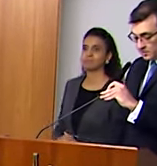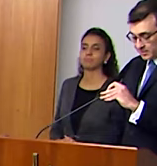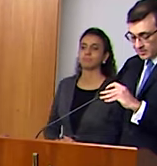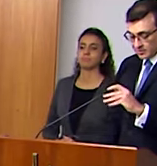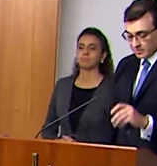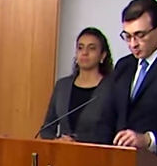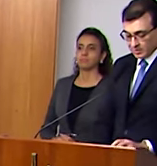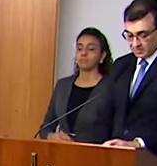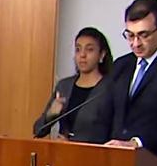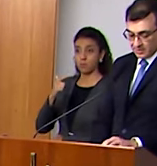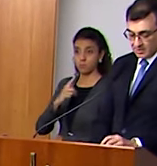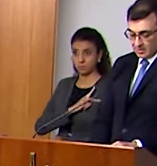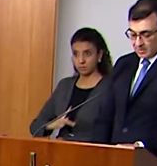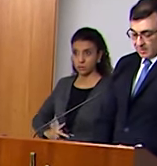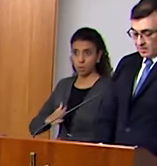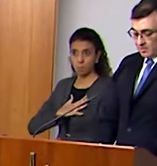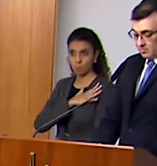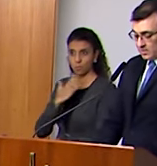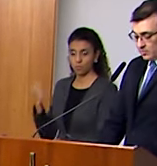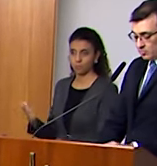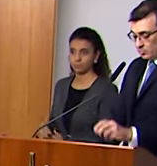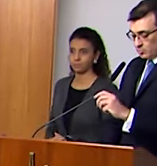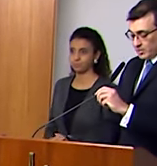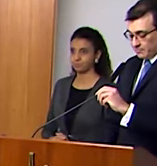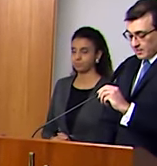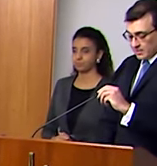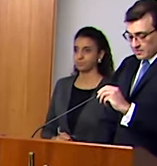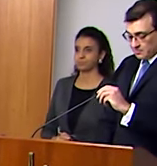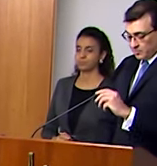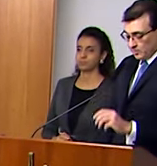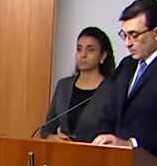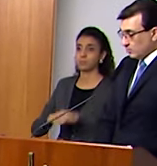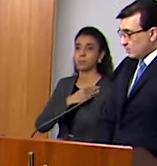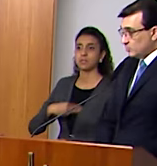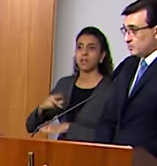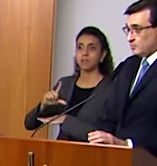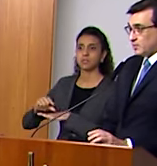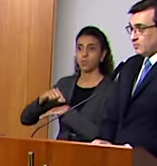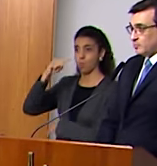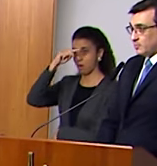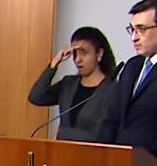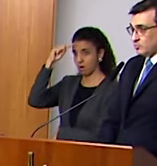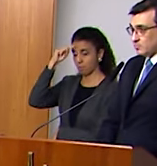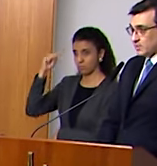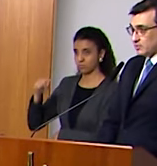Mourão, Vice-President of the Republic, Chief of Staff of the Presidency, Mr. Eduardo Ramos, in whose behalf I salute